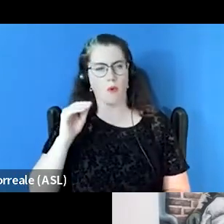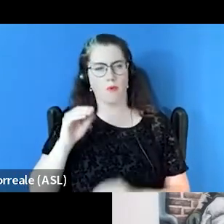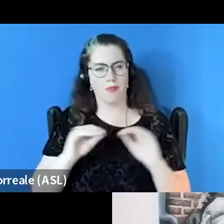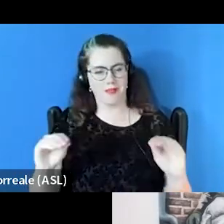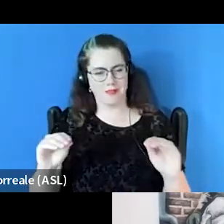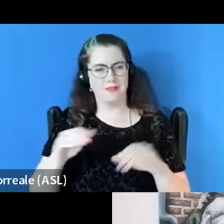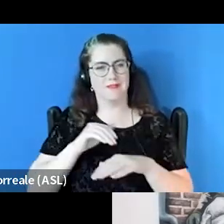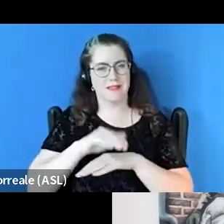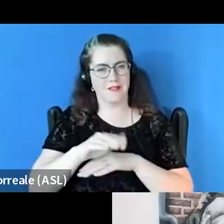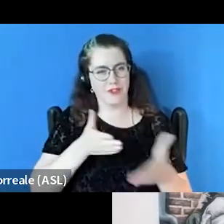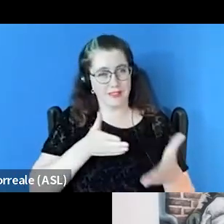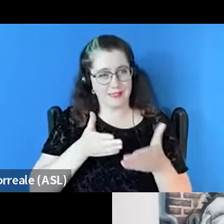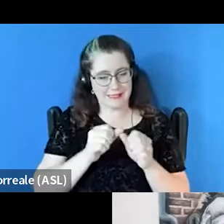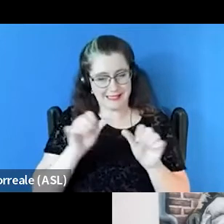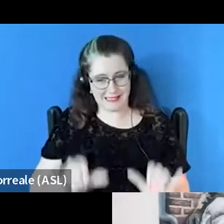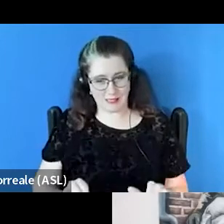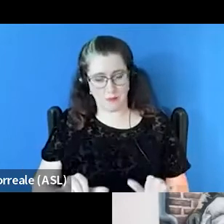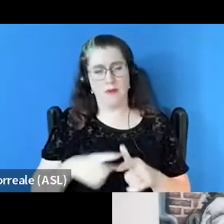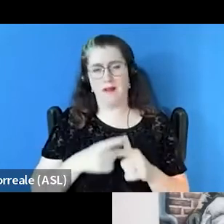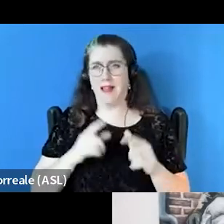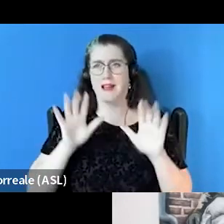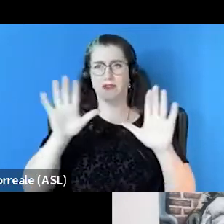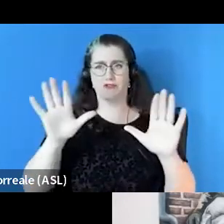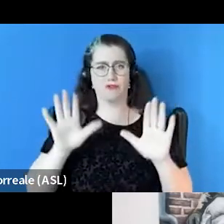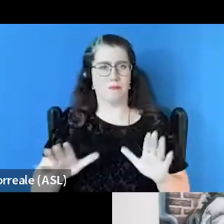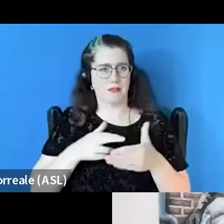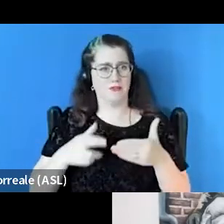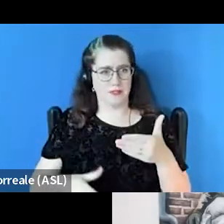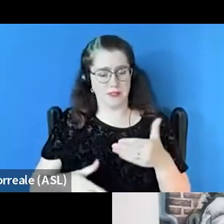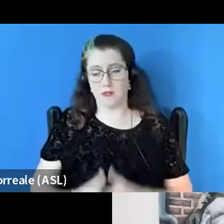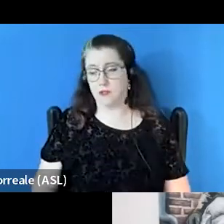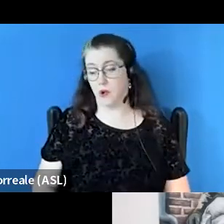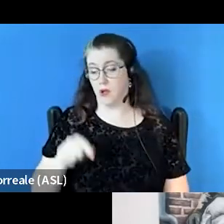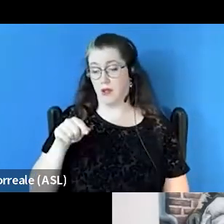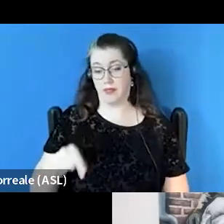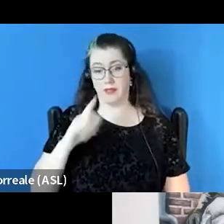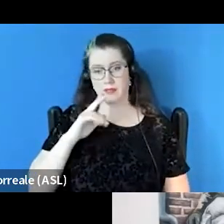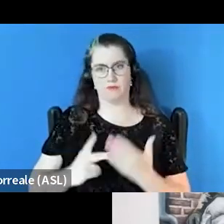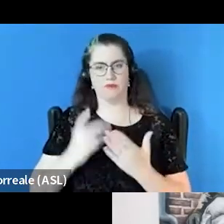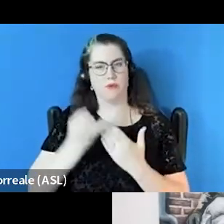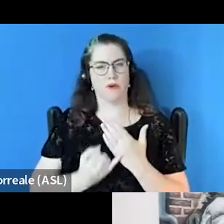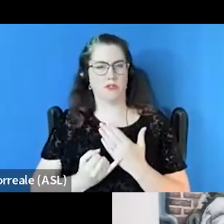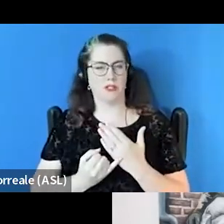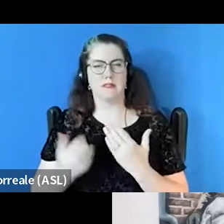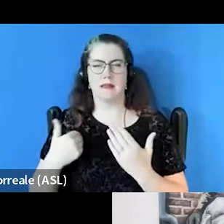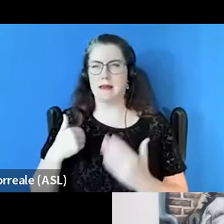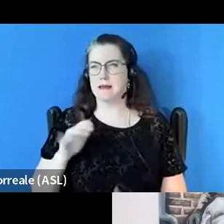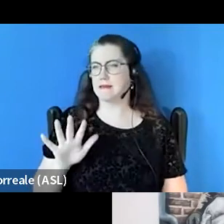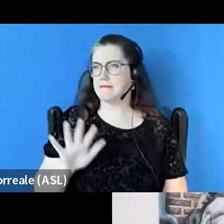and it has tremendous results. So this project has somewhere close to a 90% success rate.